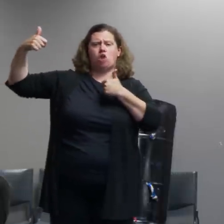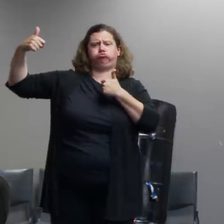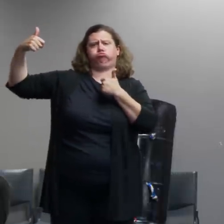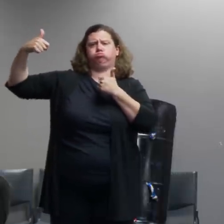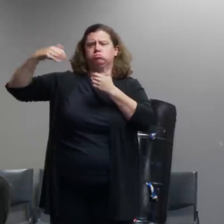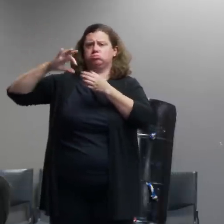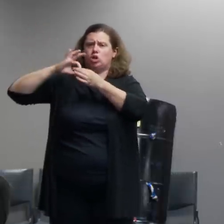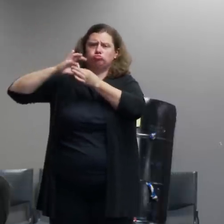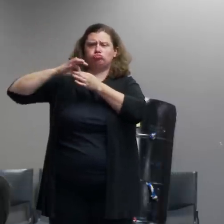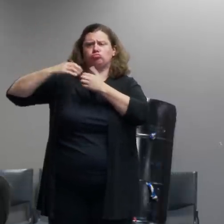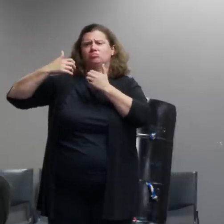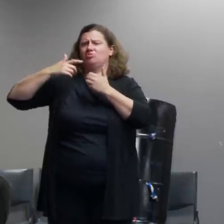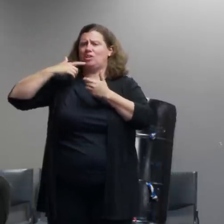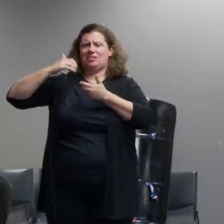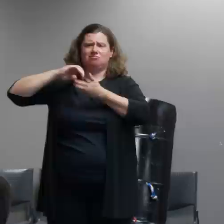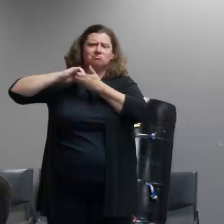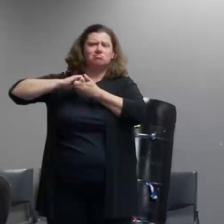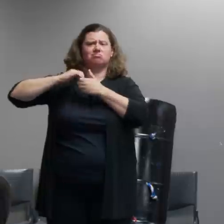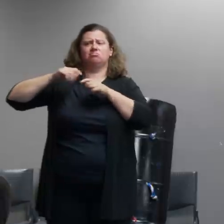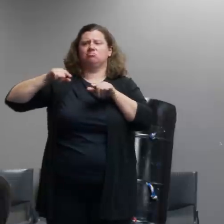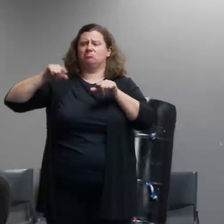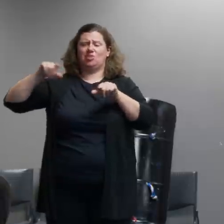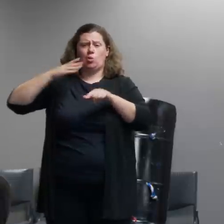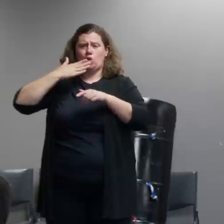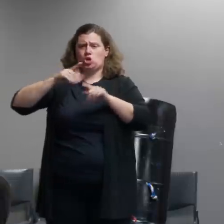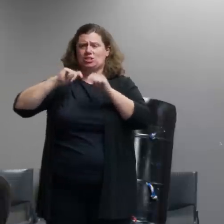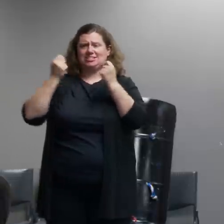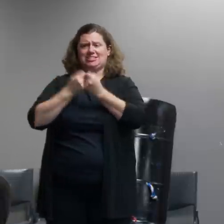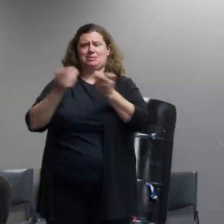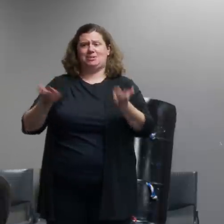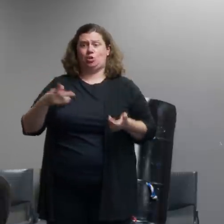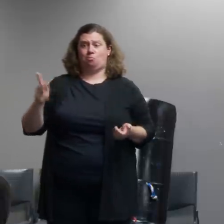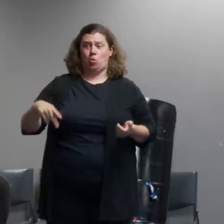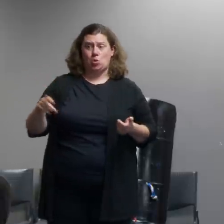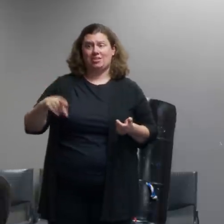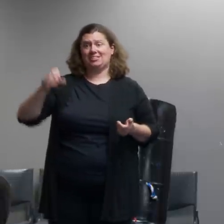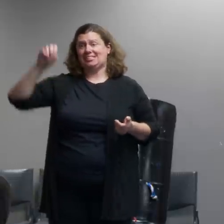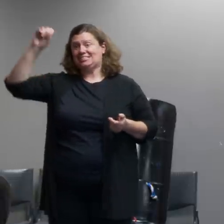command team here in portland and the portland seattle area